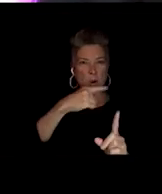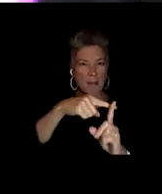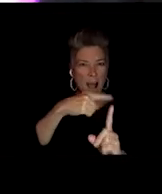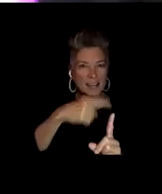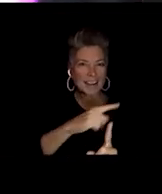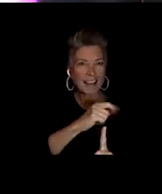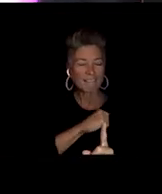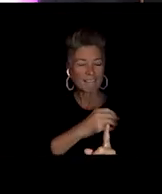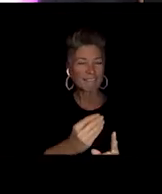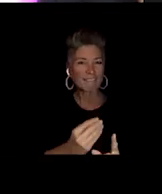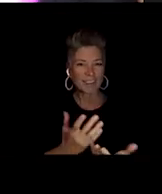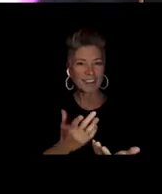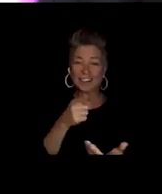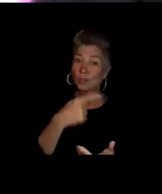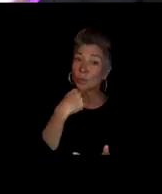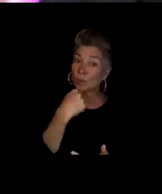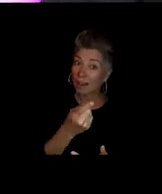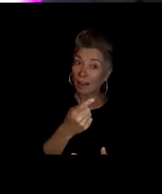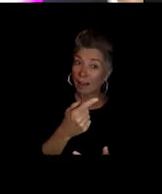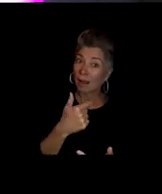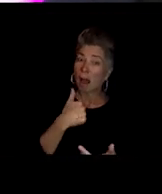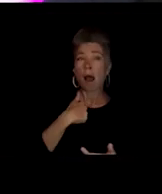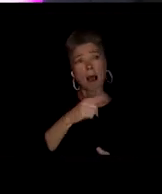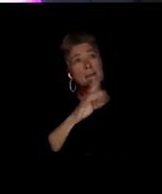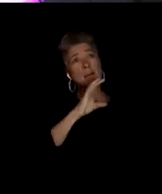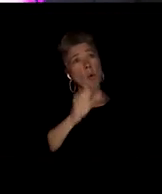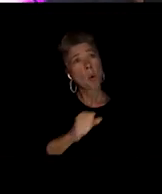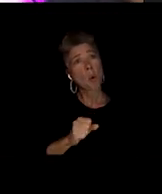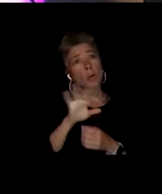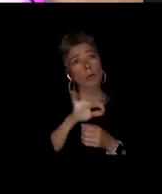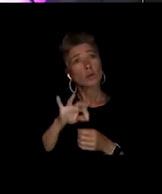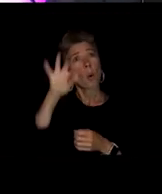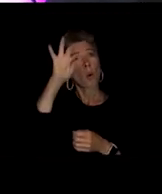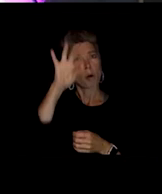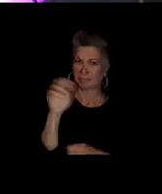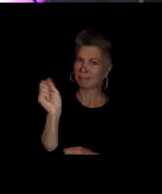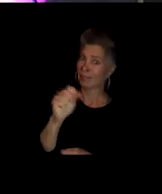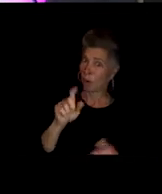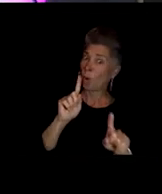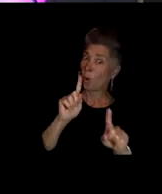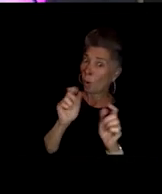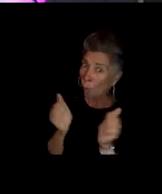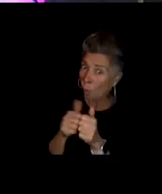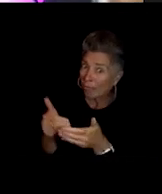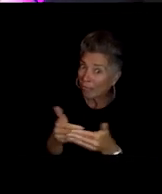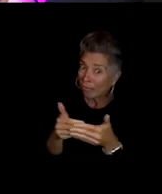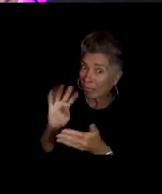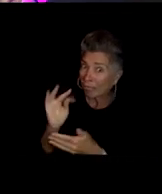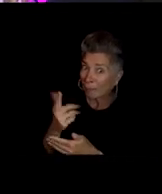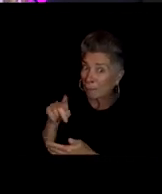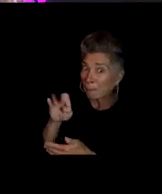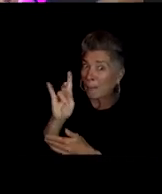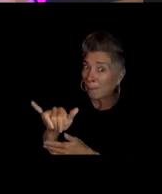you said you were an old soul and I was like, you're an old soul, soul with puppy energy. So like, I just like, I have been smiling this whole time